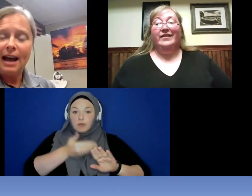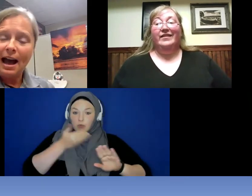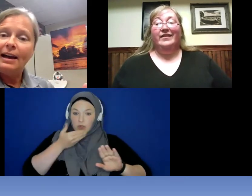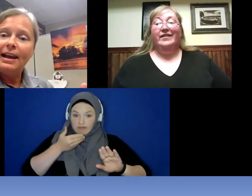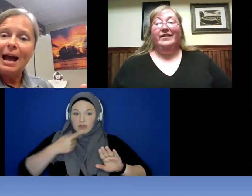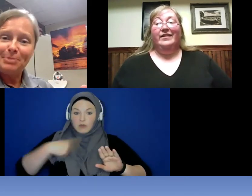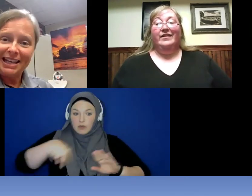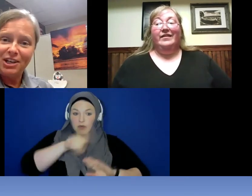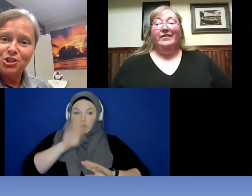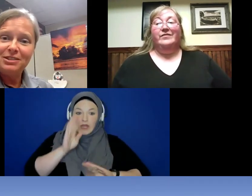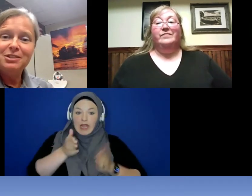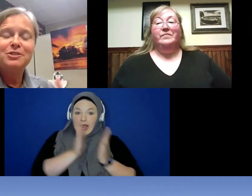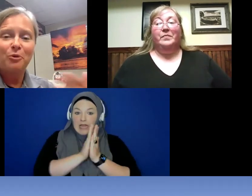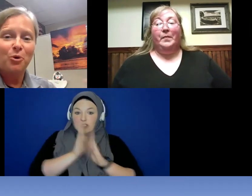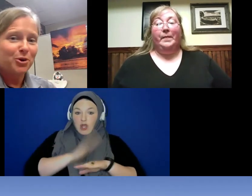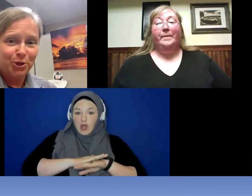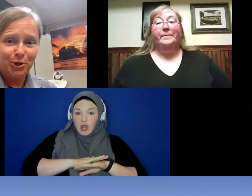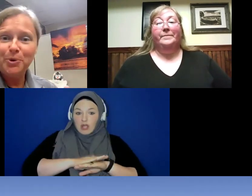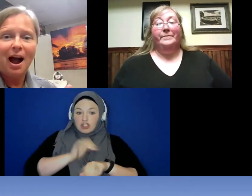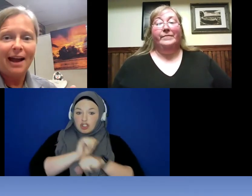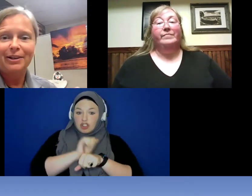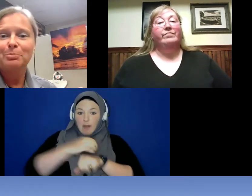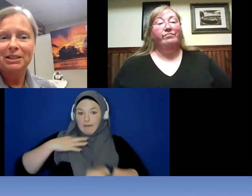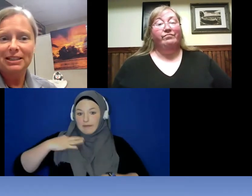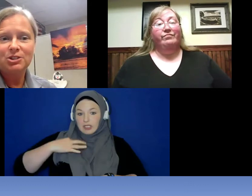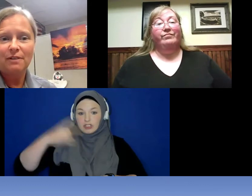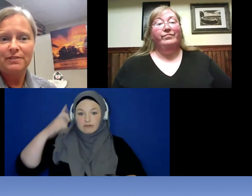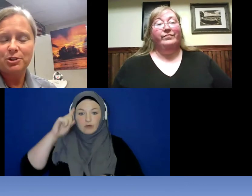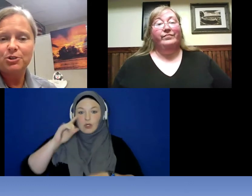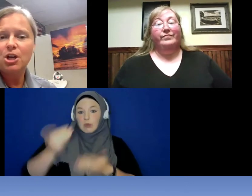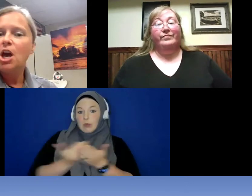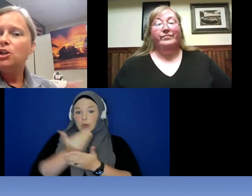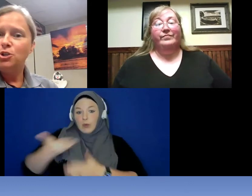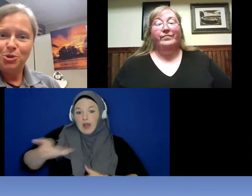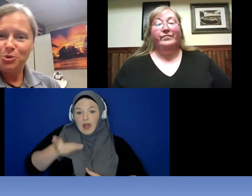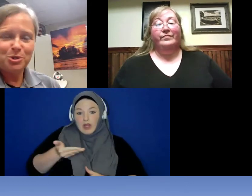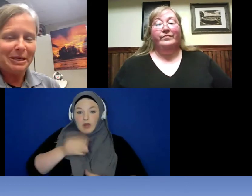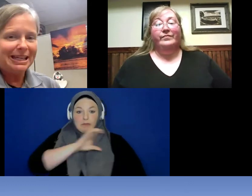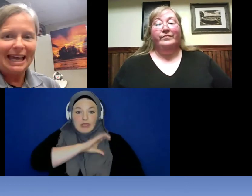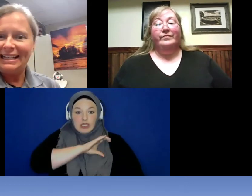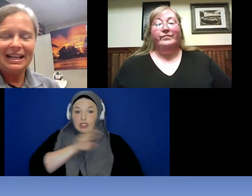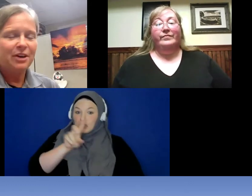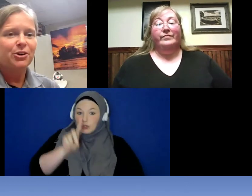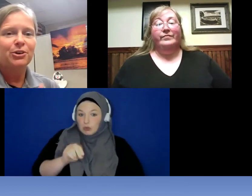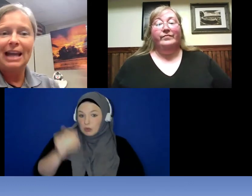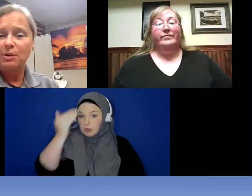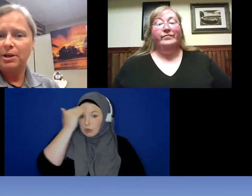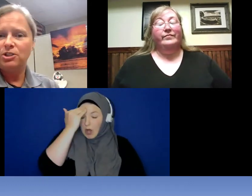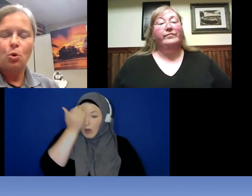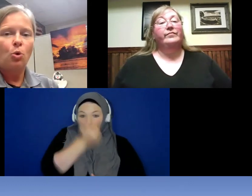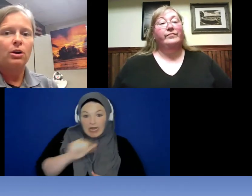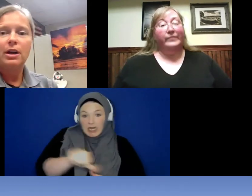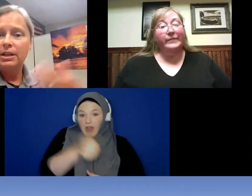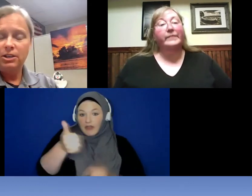on applications for new hire police officers do you speak any other language or you